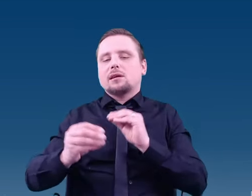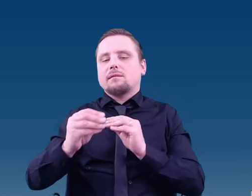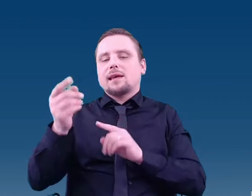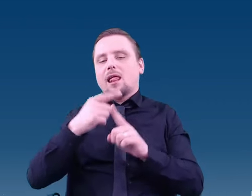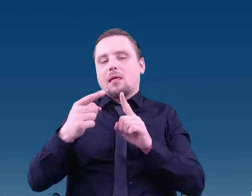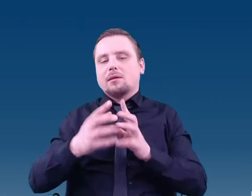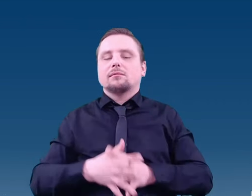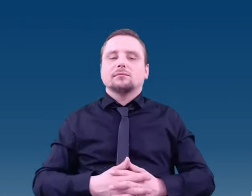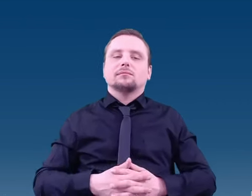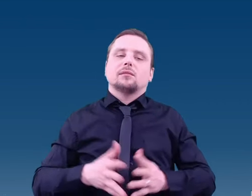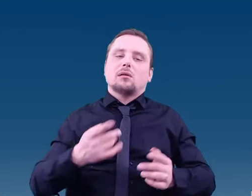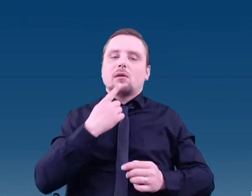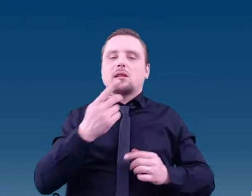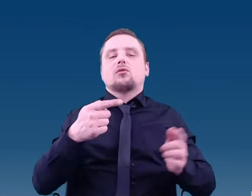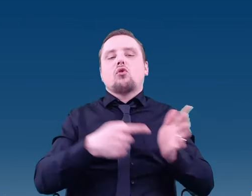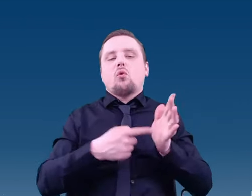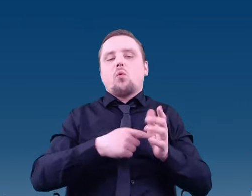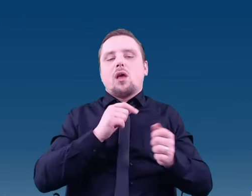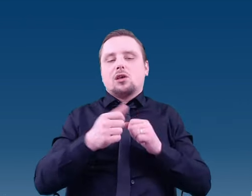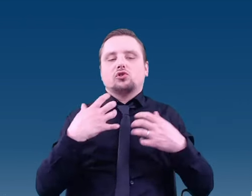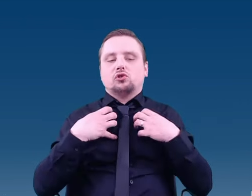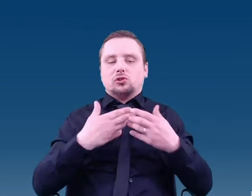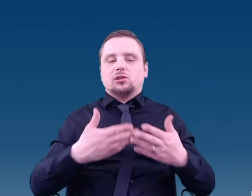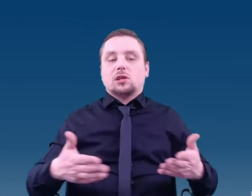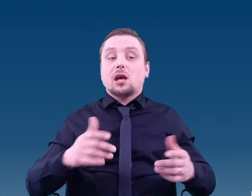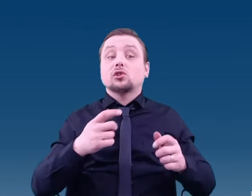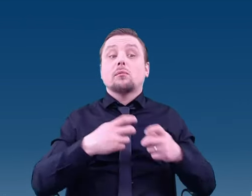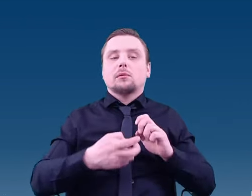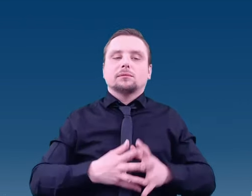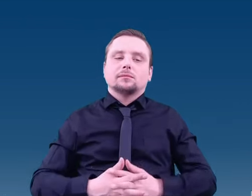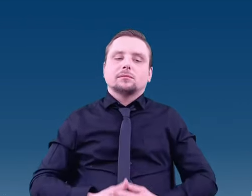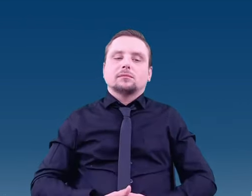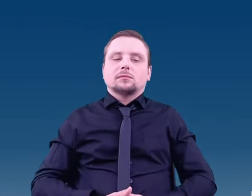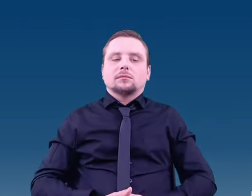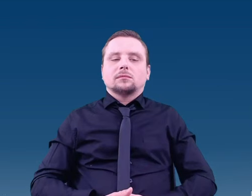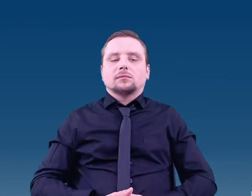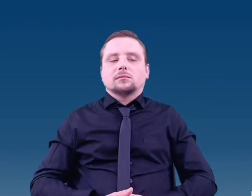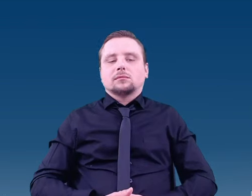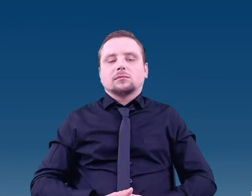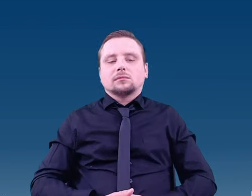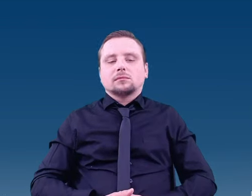Indeed, this is life on Earth. The main issue is that when we are thinking about life,